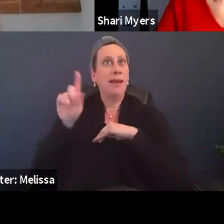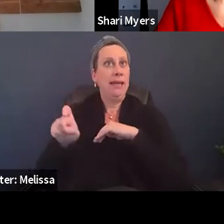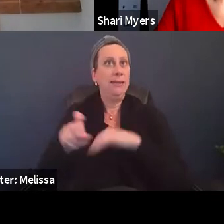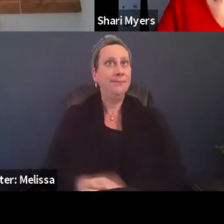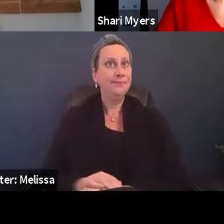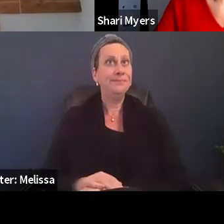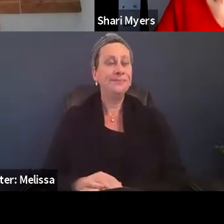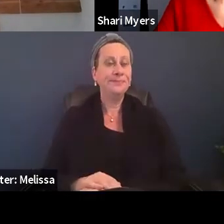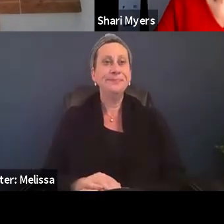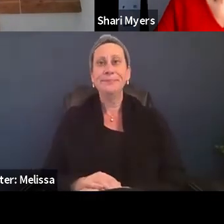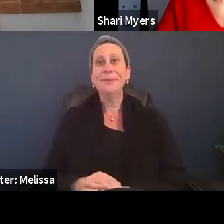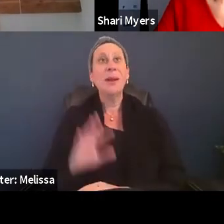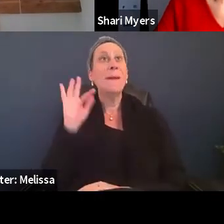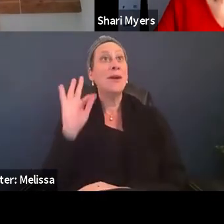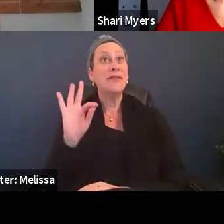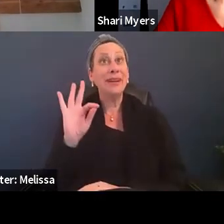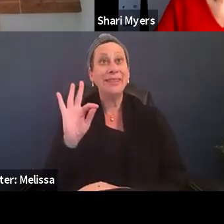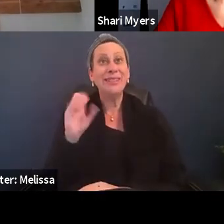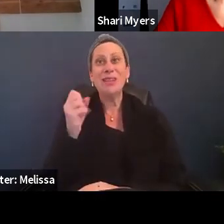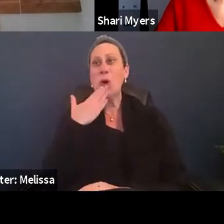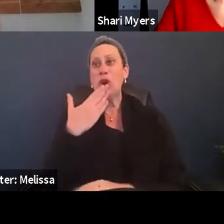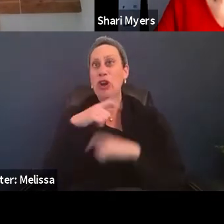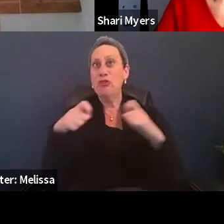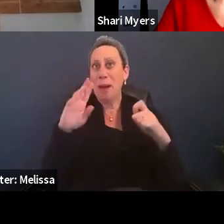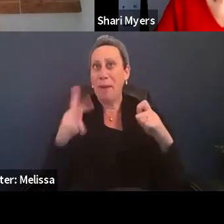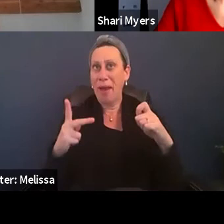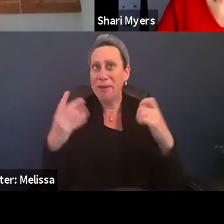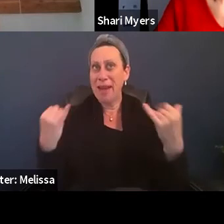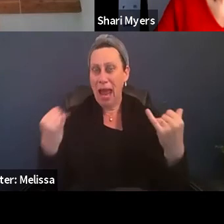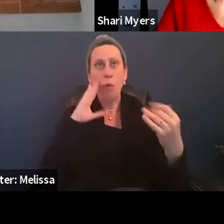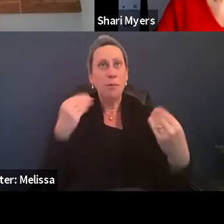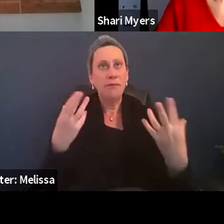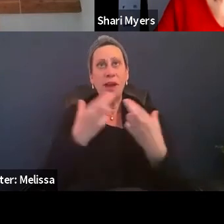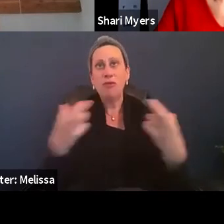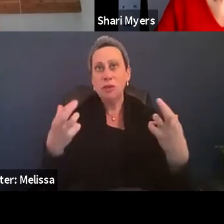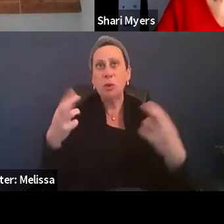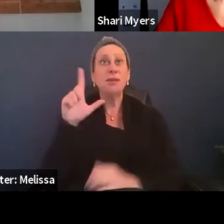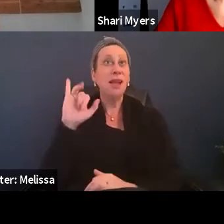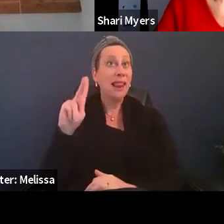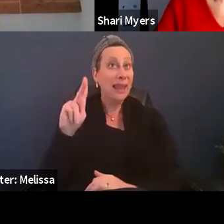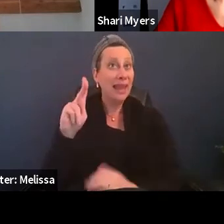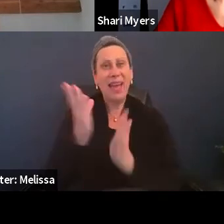Perfect, so this is kind of a good way to wrap up. We are gonna provide resources and links that are at the end of this session